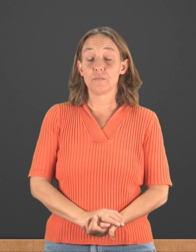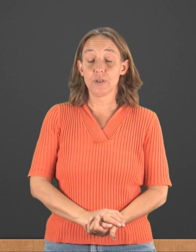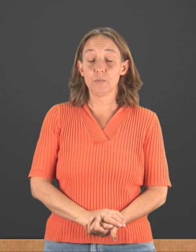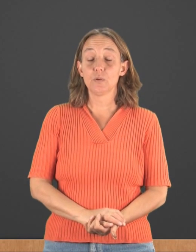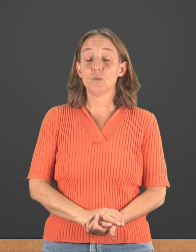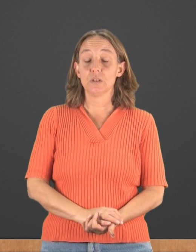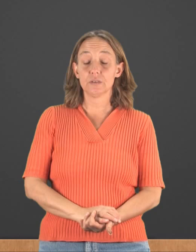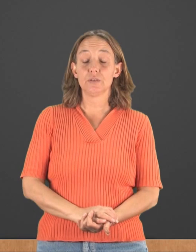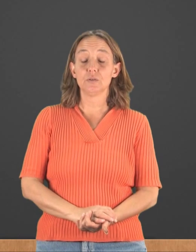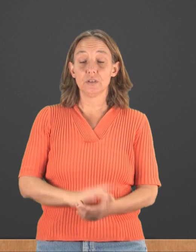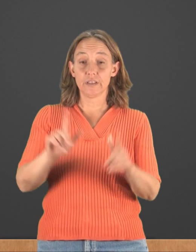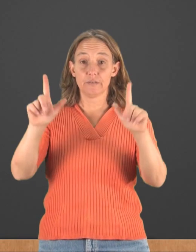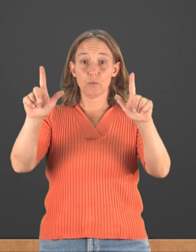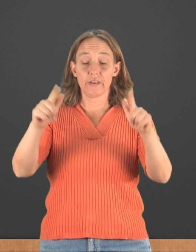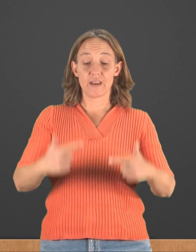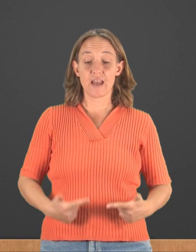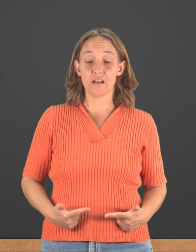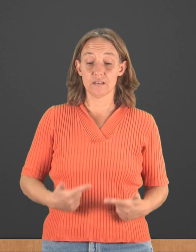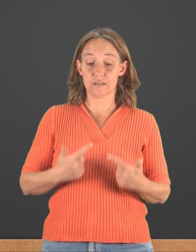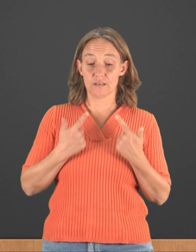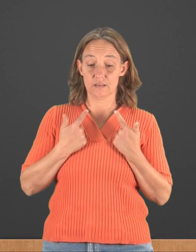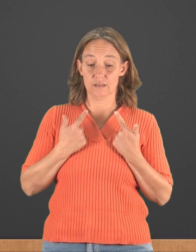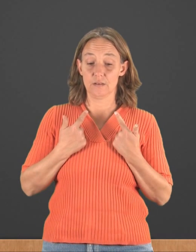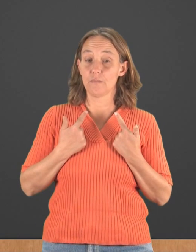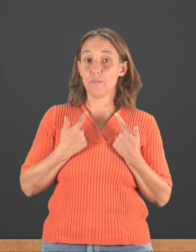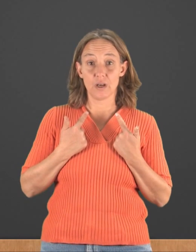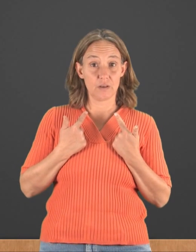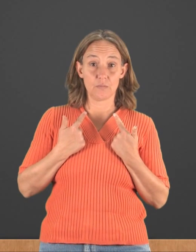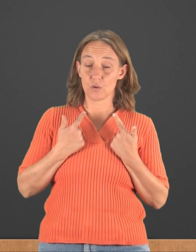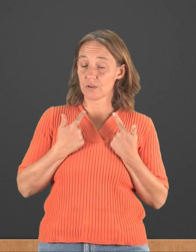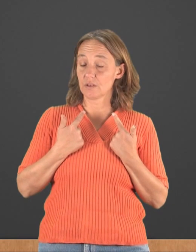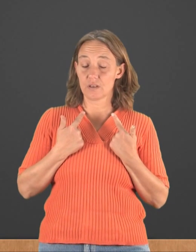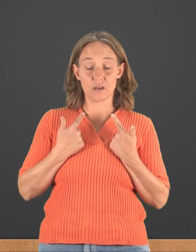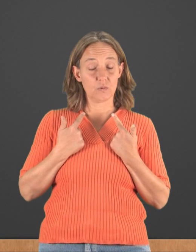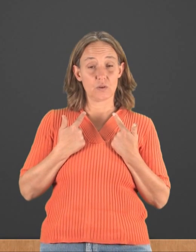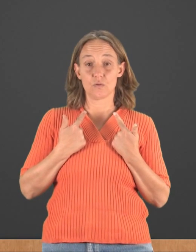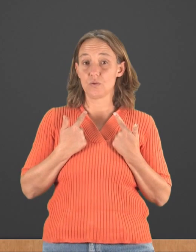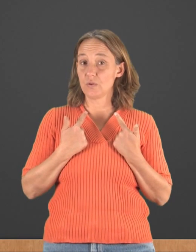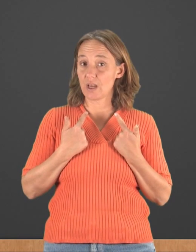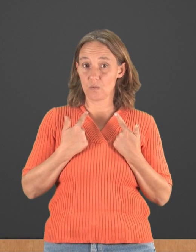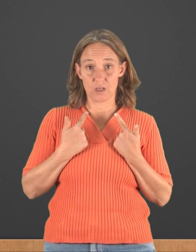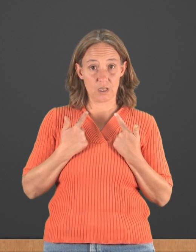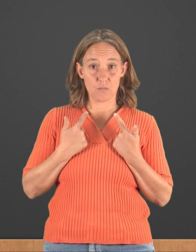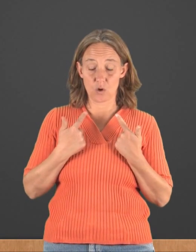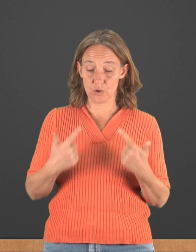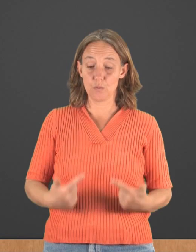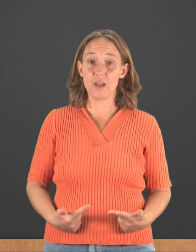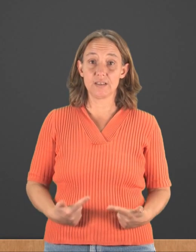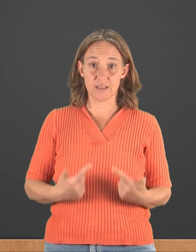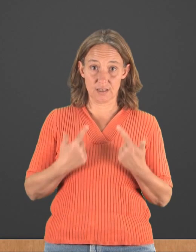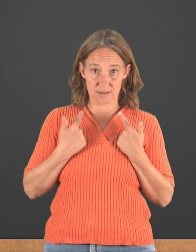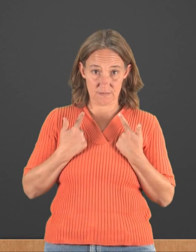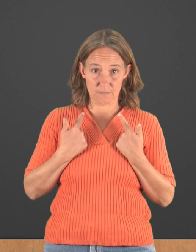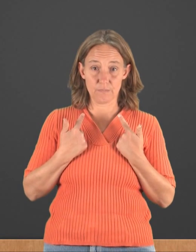Some people will do "live" with "L's", but most of the time we don't do that anymore though you may see it.